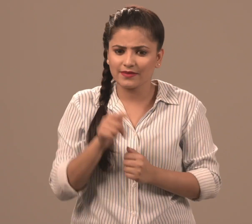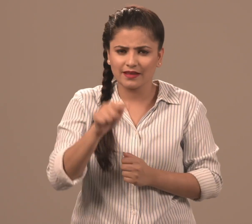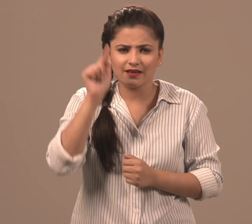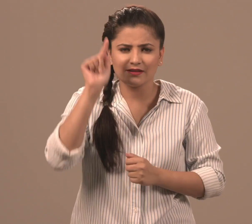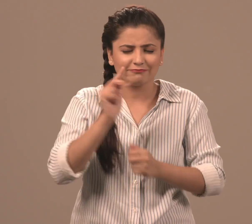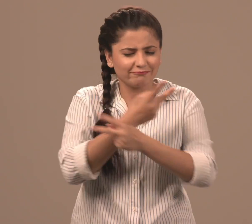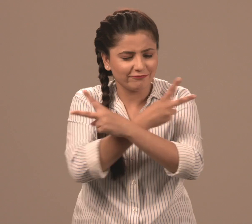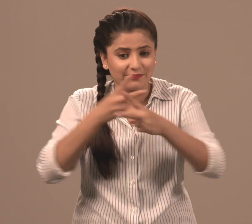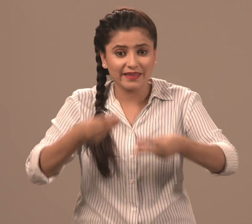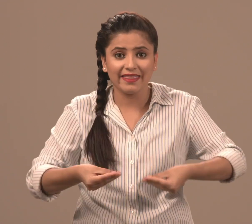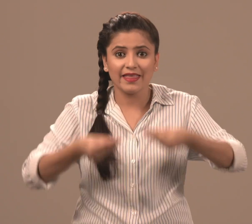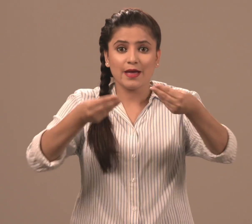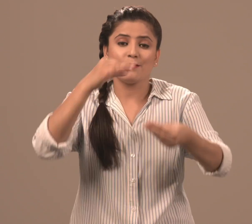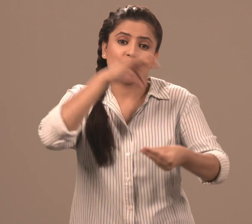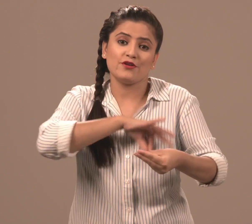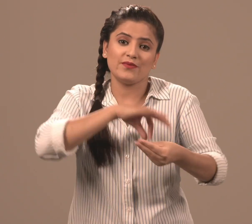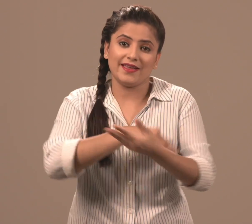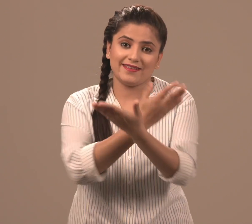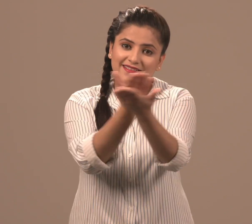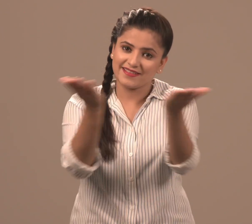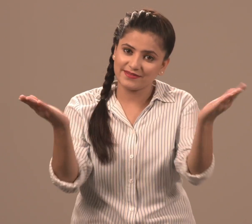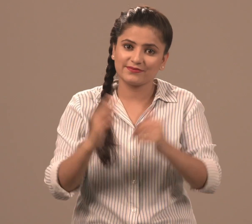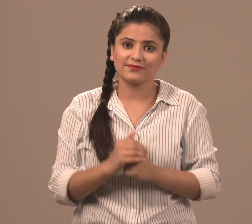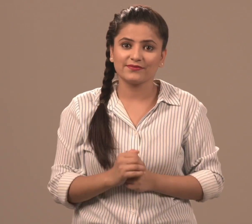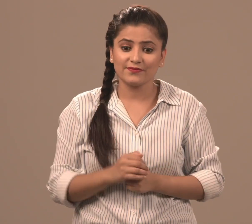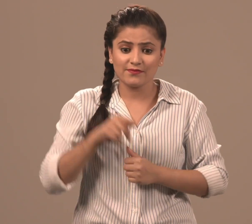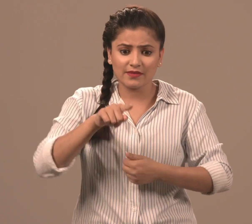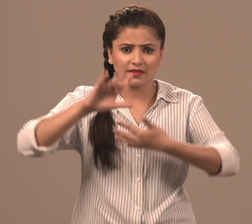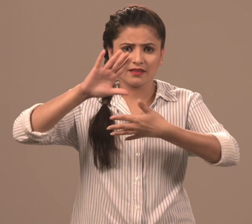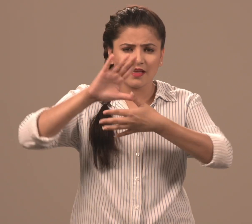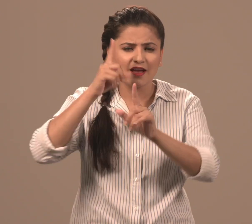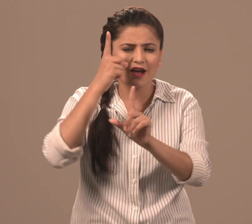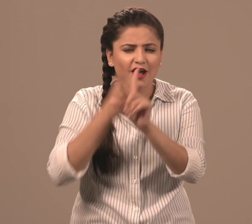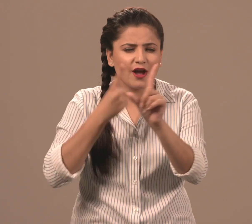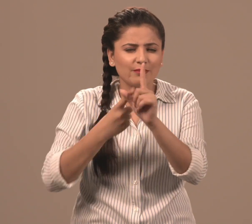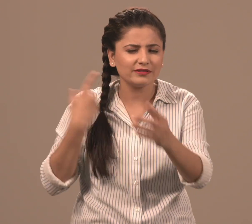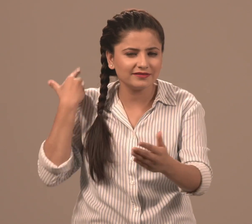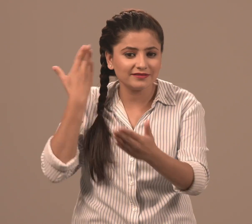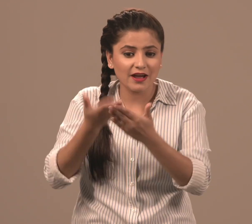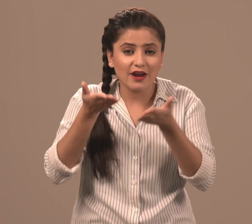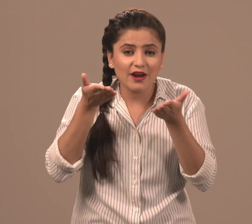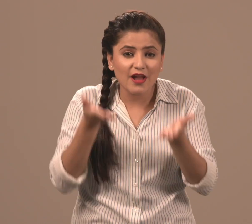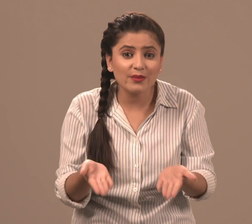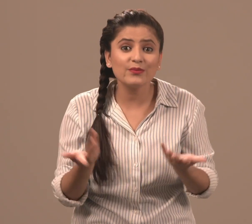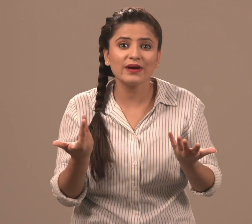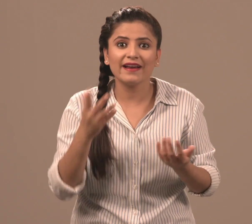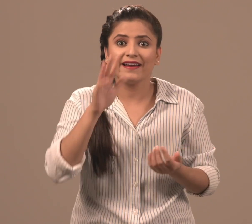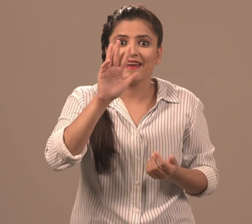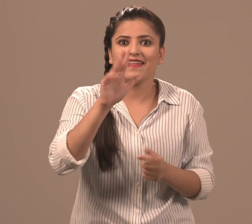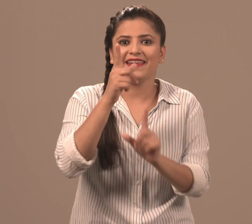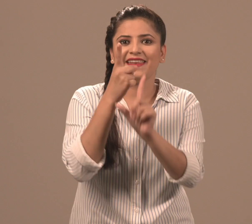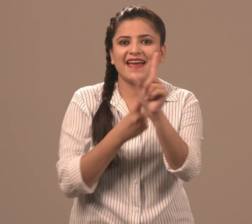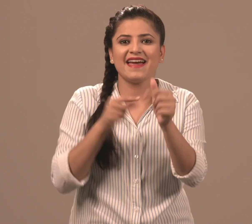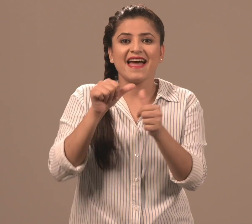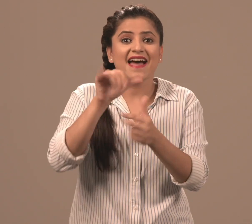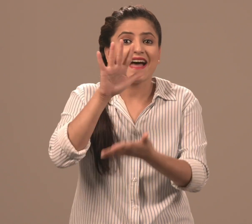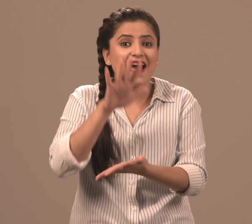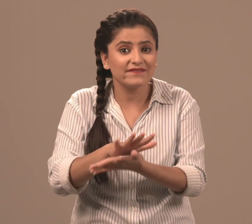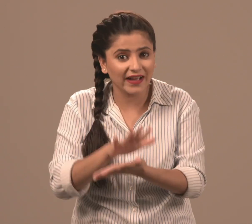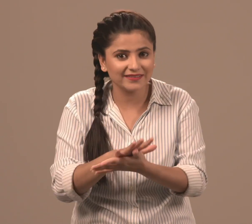They provide various benefits for everyone. This year is YAD’s 9th anniversary.